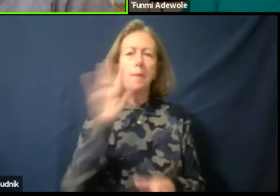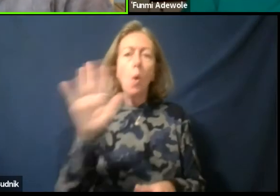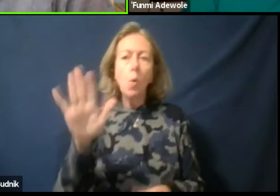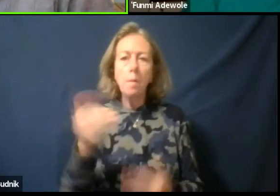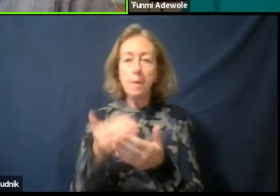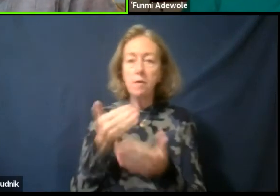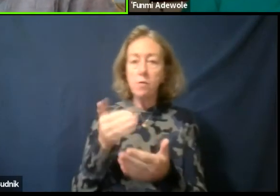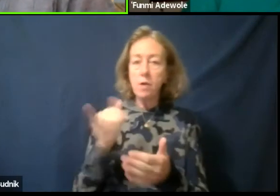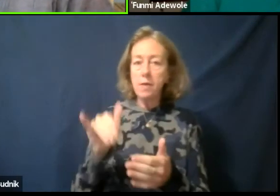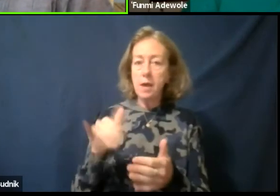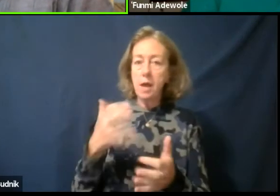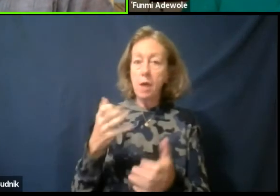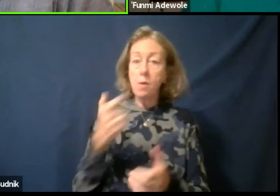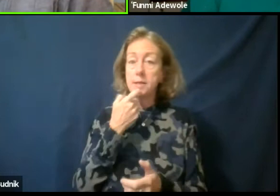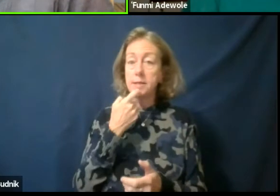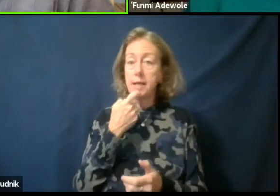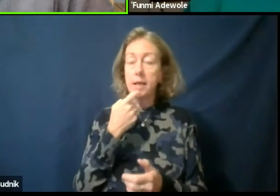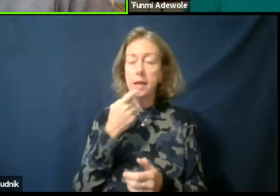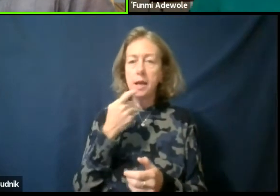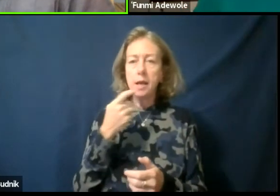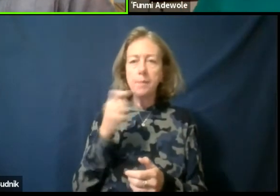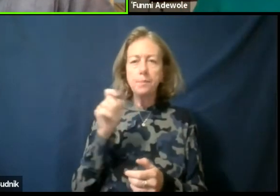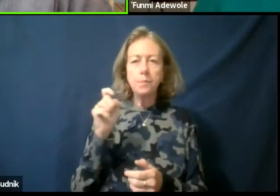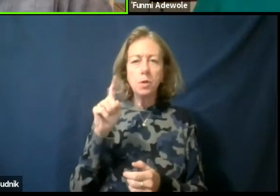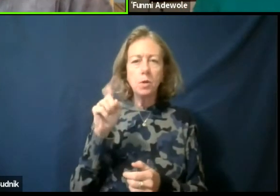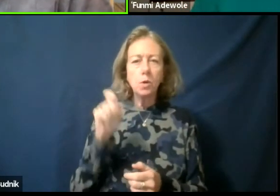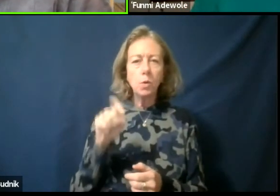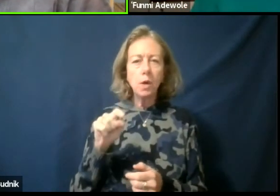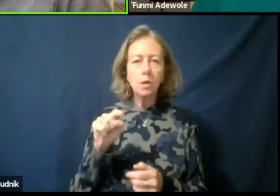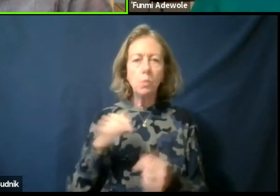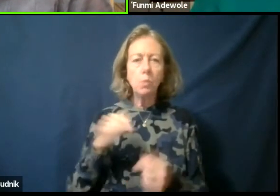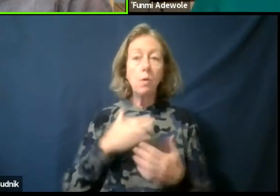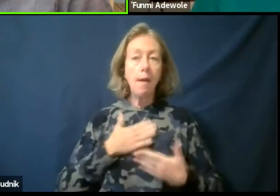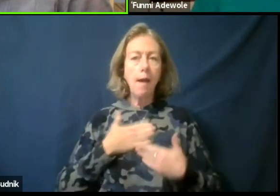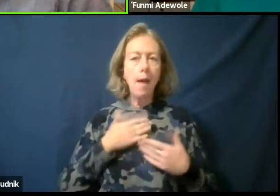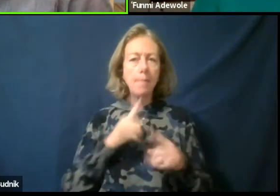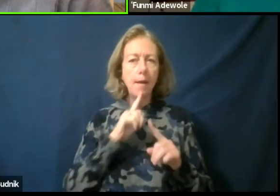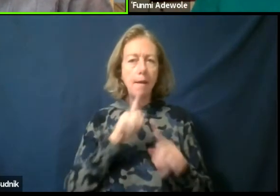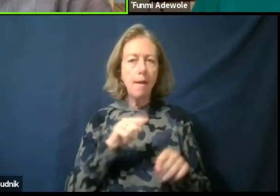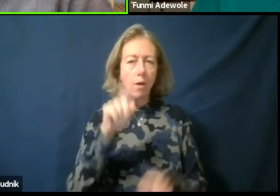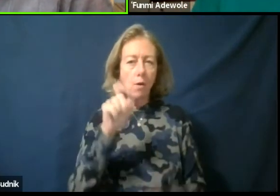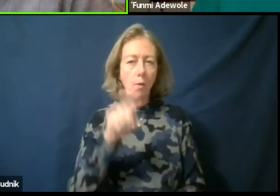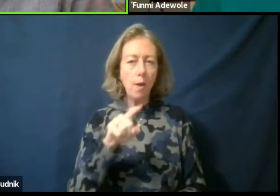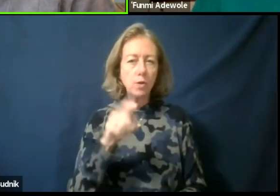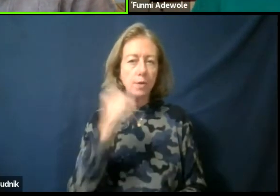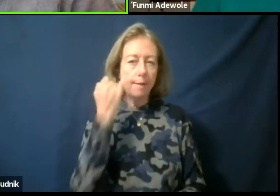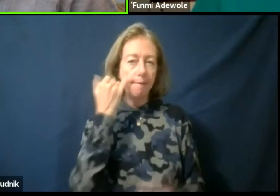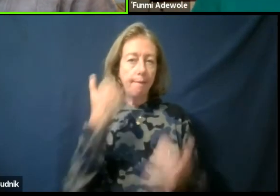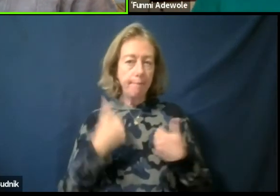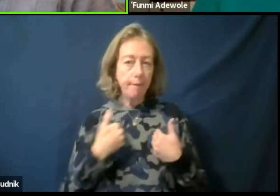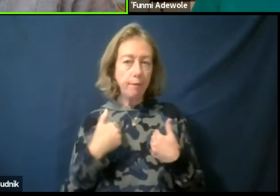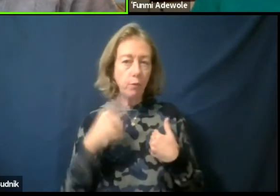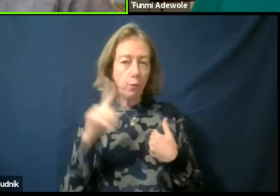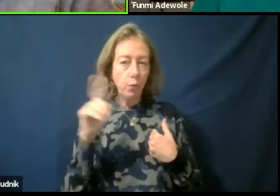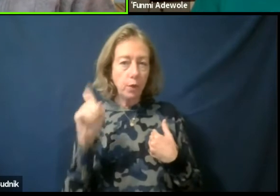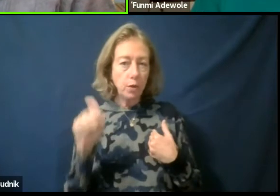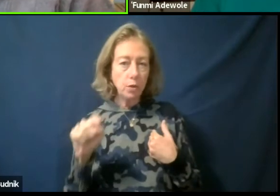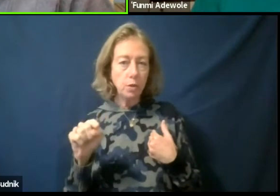that questions we are happy to answer questions if there are any questions. We can put it in the chat,